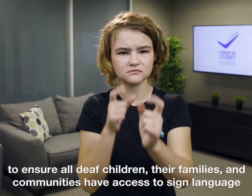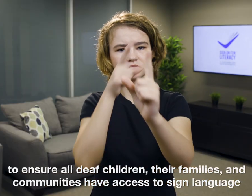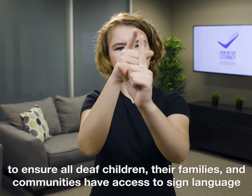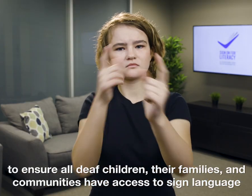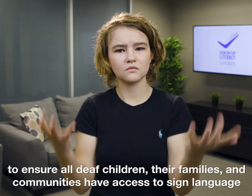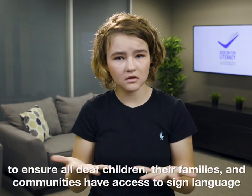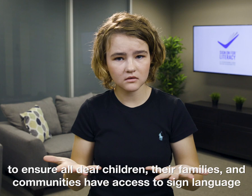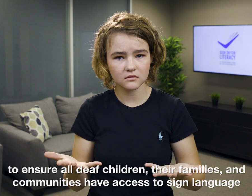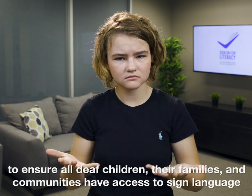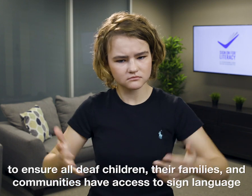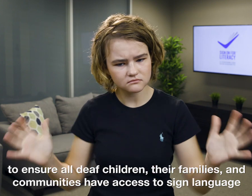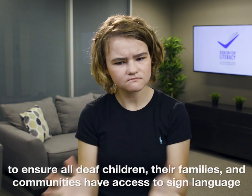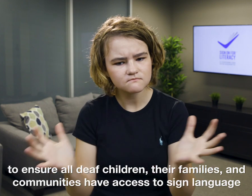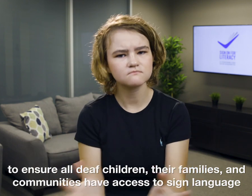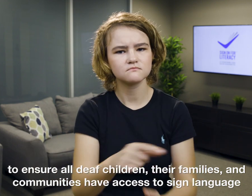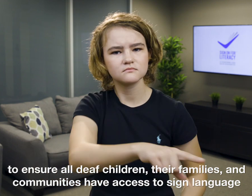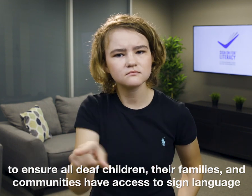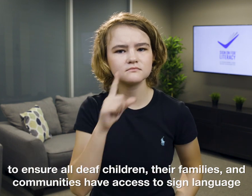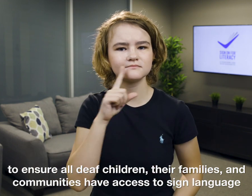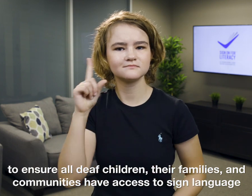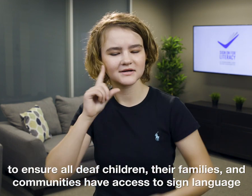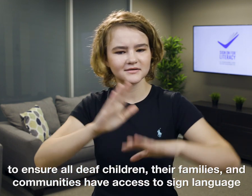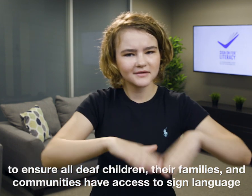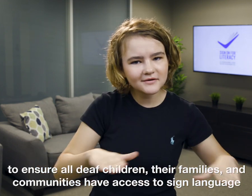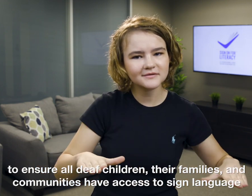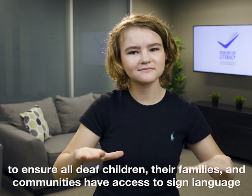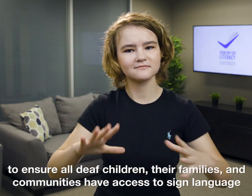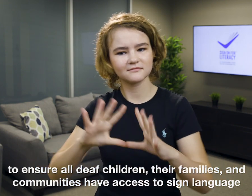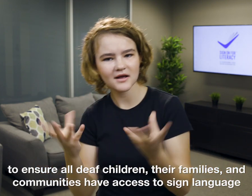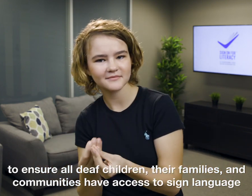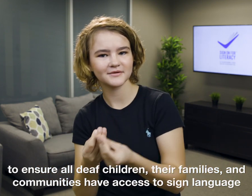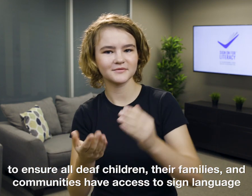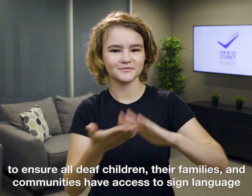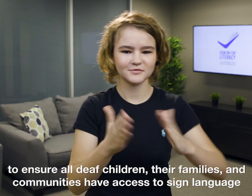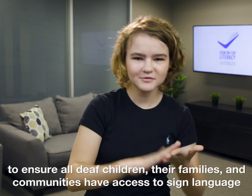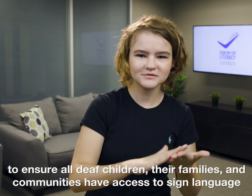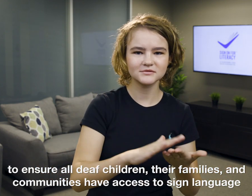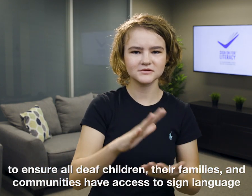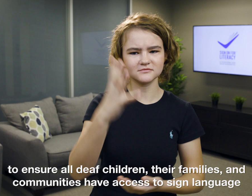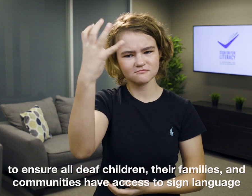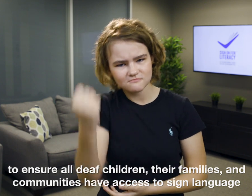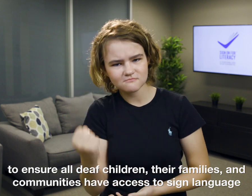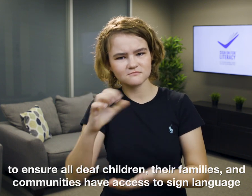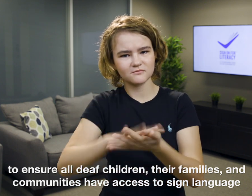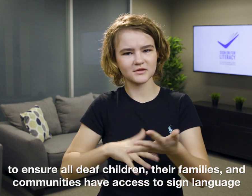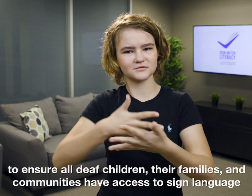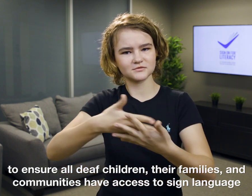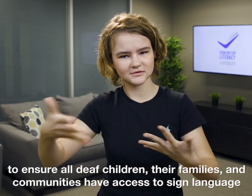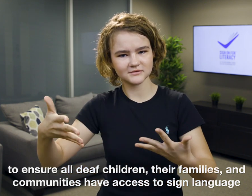to ensure all deaf children, their families, and communities have access to sign language